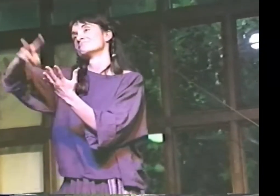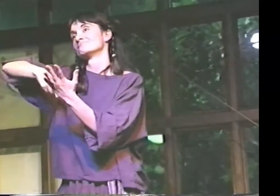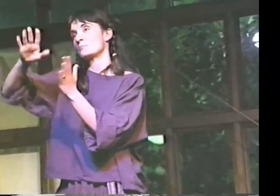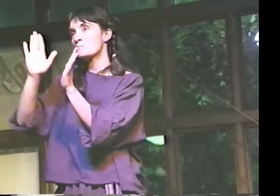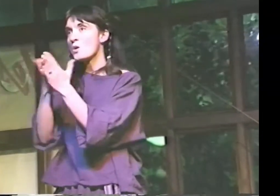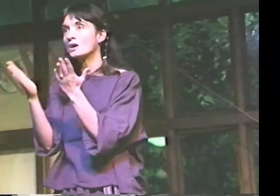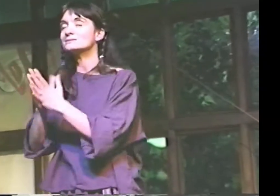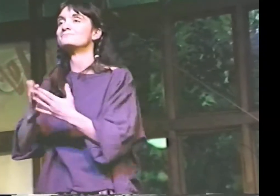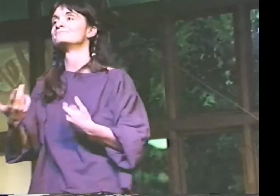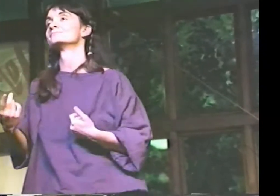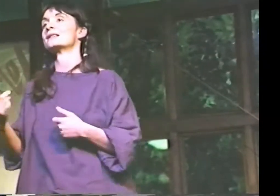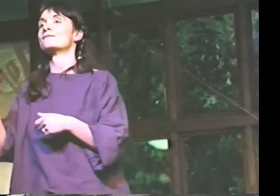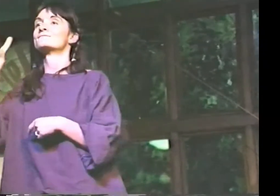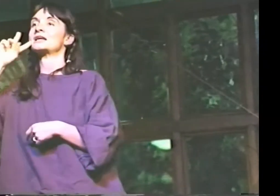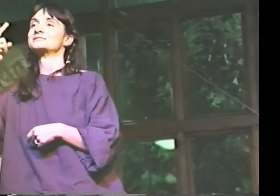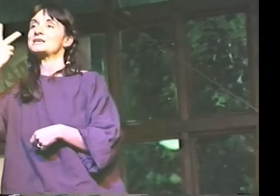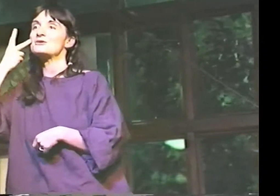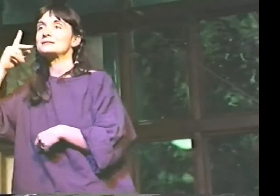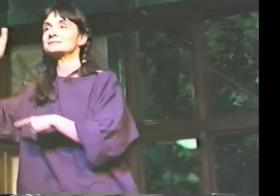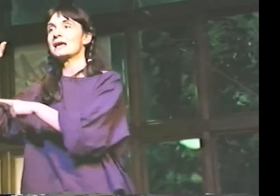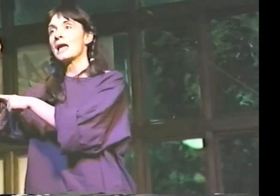NOT REAL ACTIVE, BUT I'VE DONE A LOT OF READING OF BOOKS